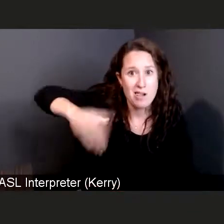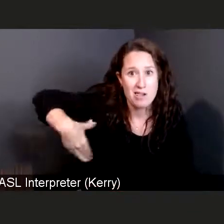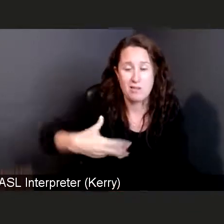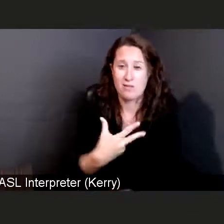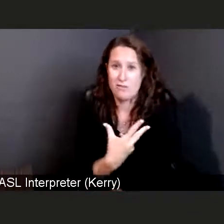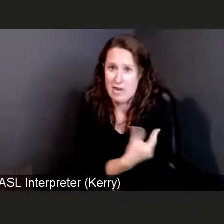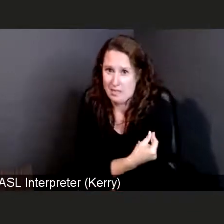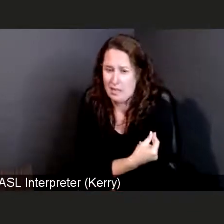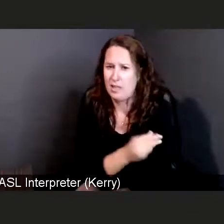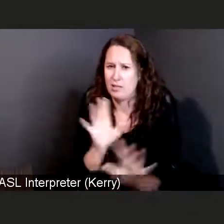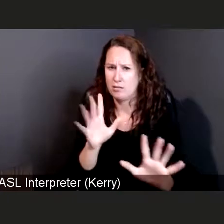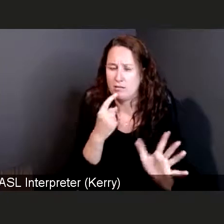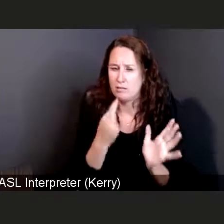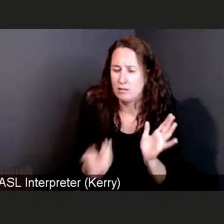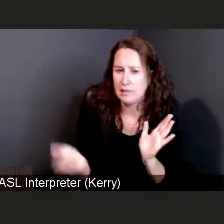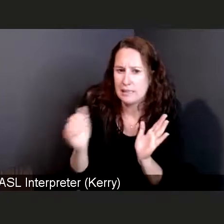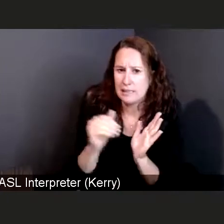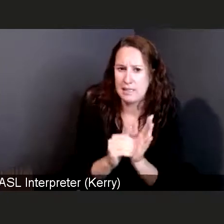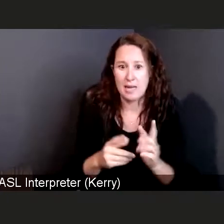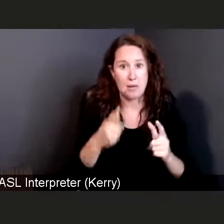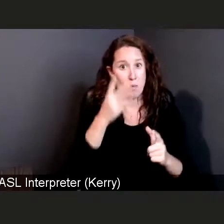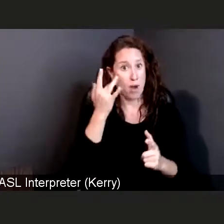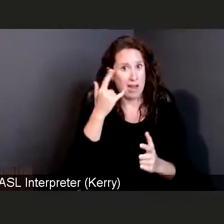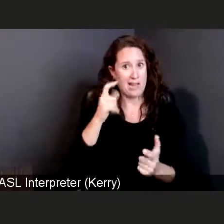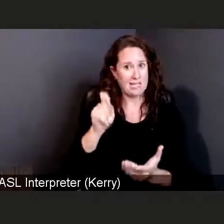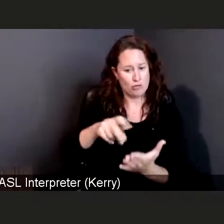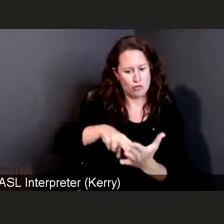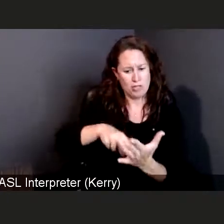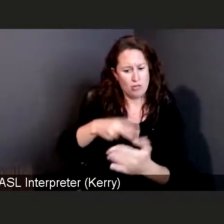because I had to read it three times to ensure that I understood.